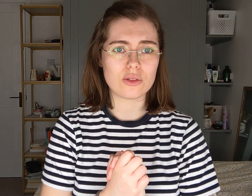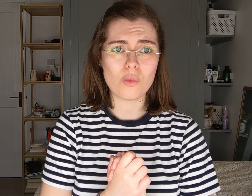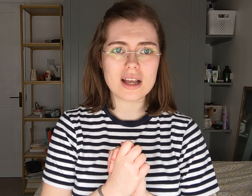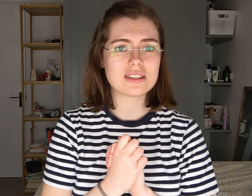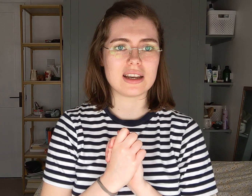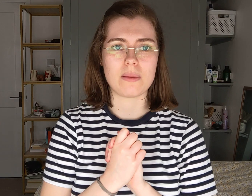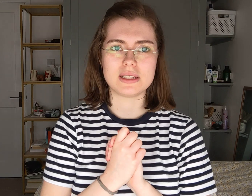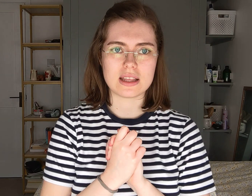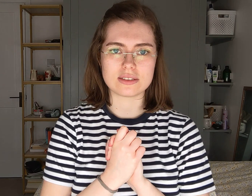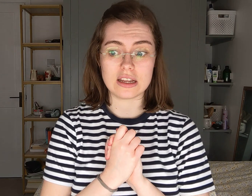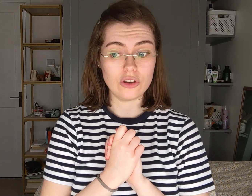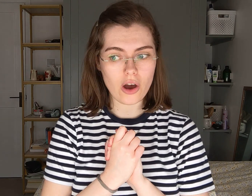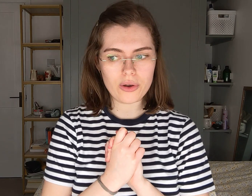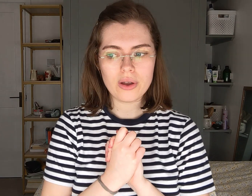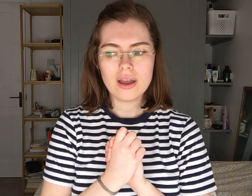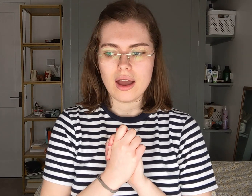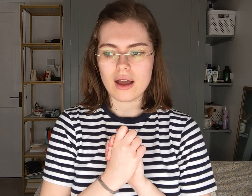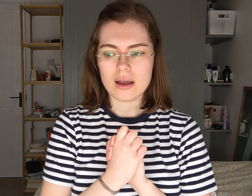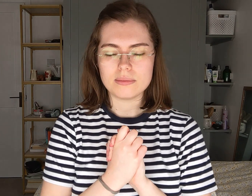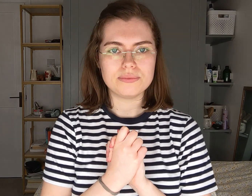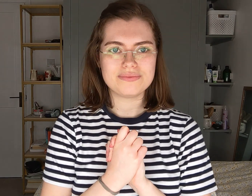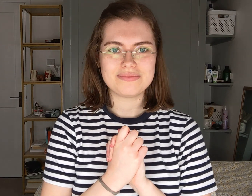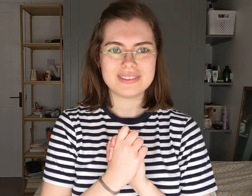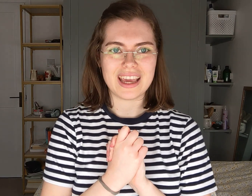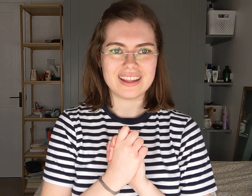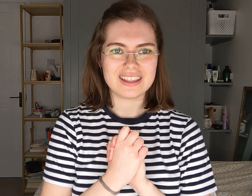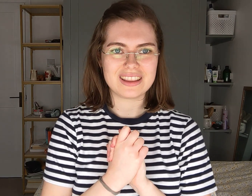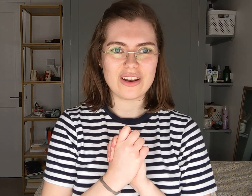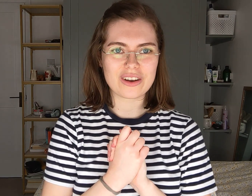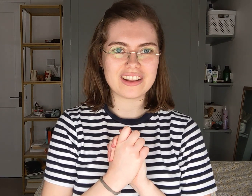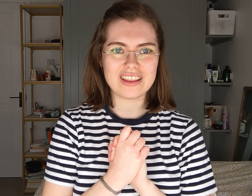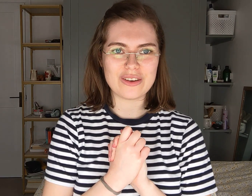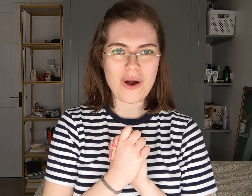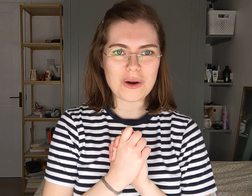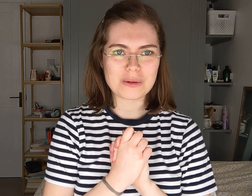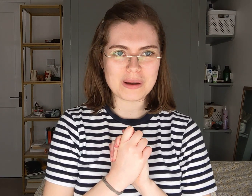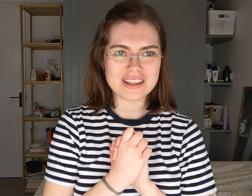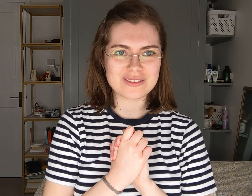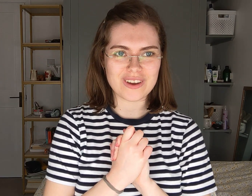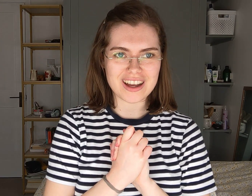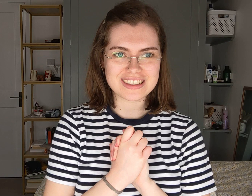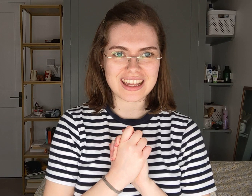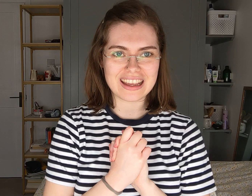The worst that can happen is they'll say no.Yeah, they're not going to think you're a horrible person for asking.